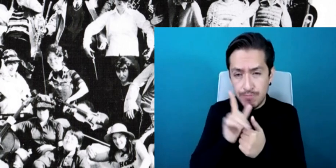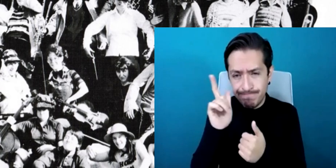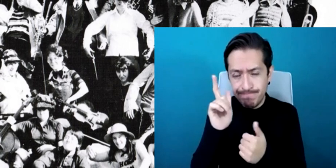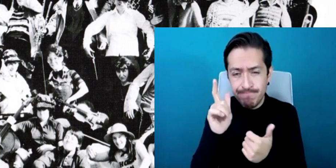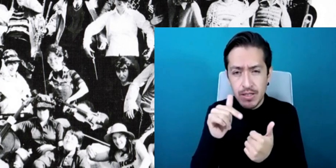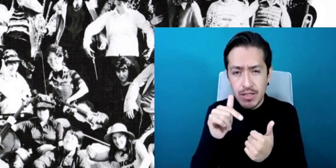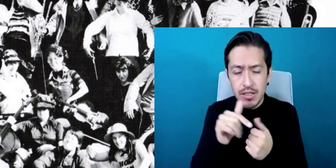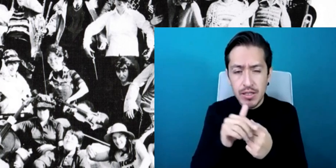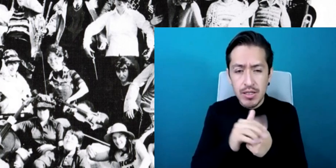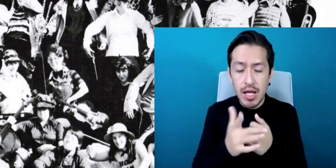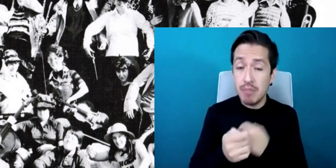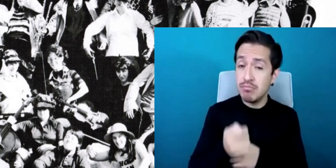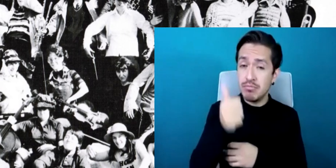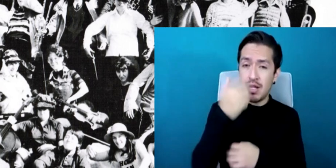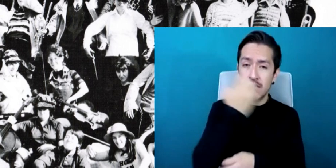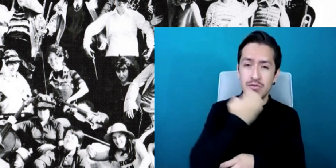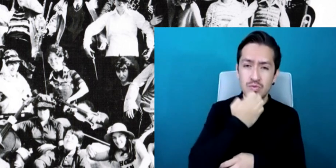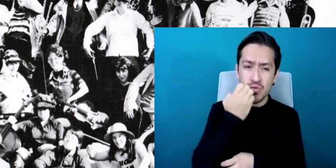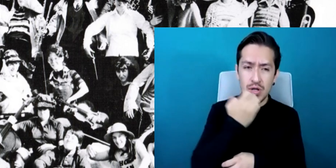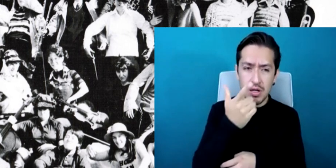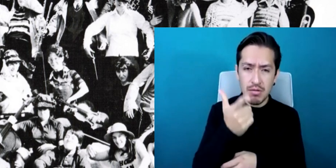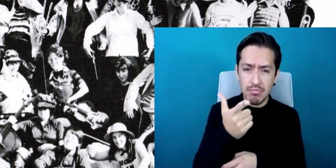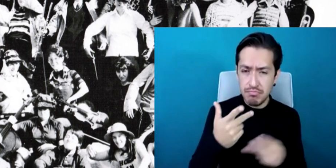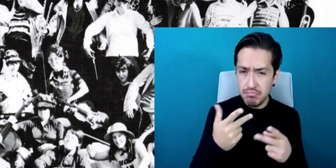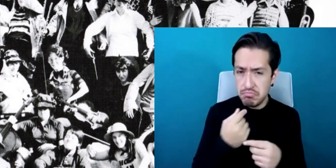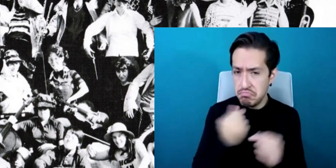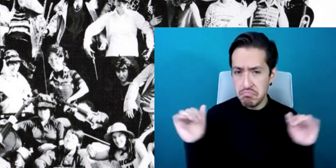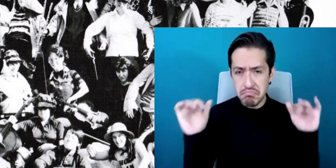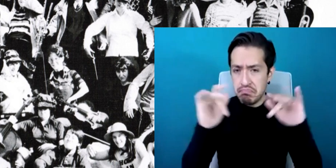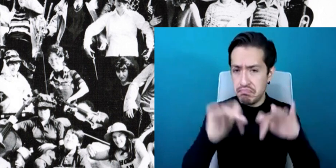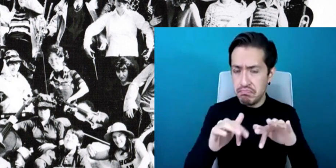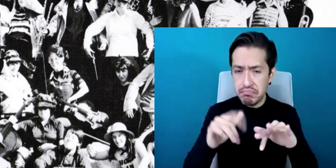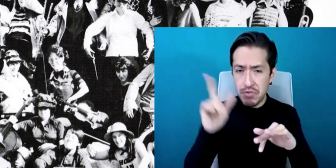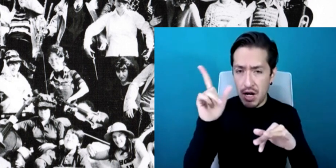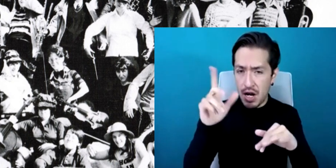that was built in the northeast of Scotland and when I say a community school what it was that